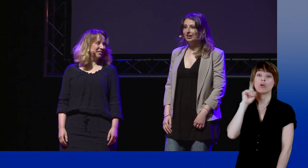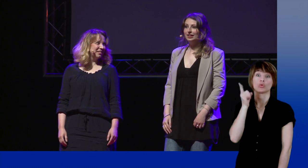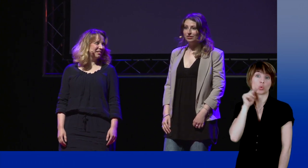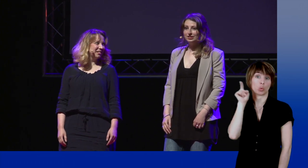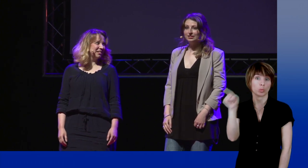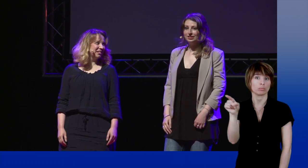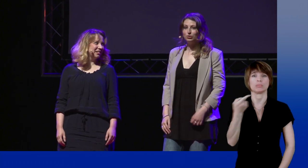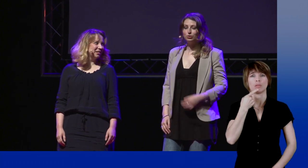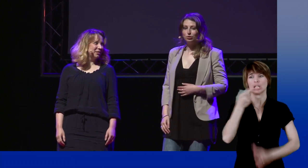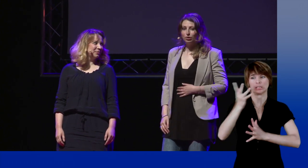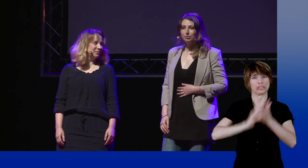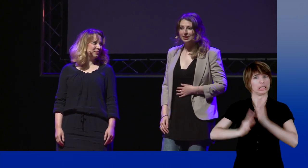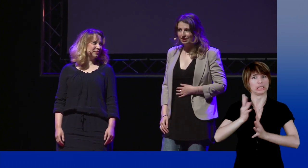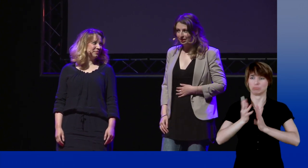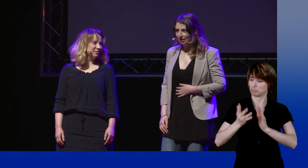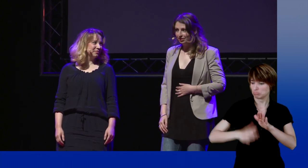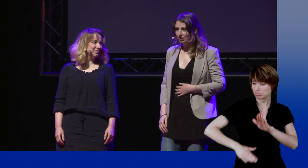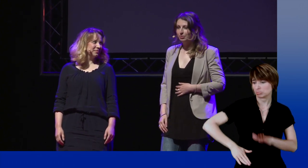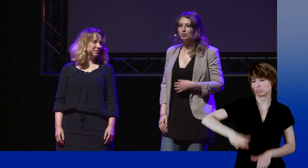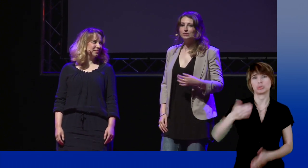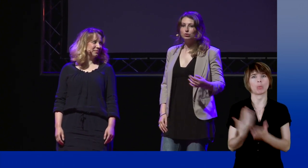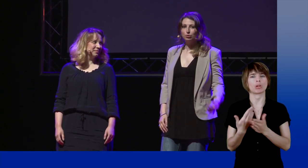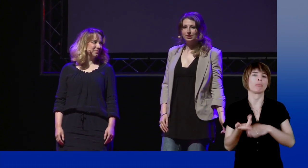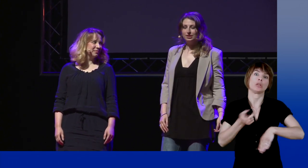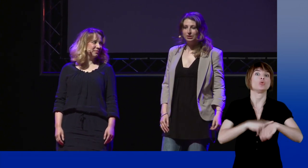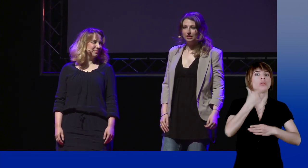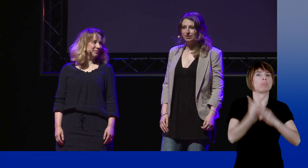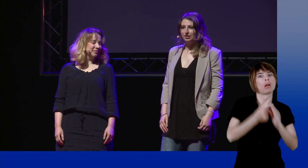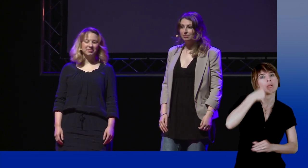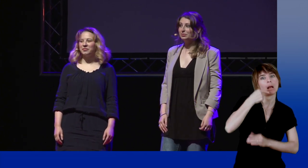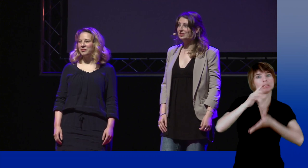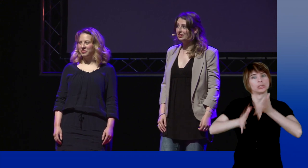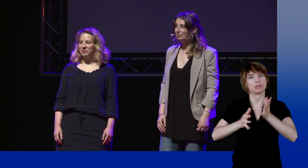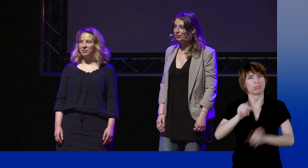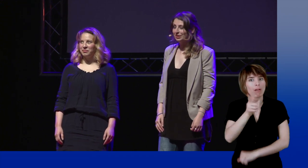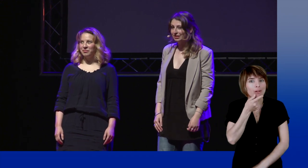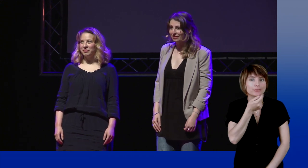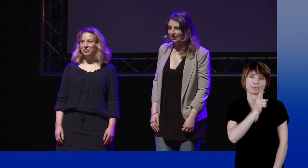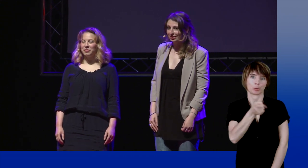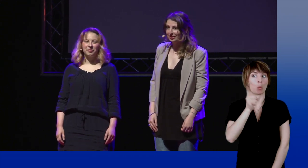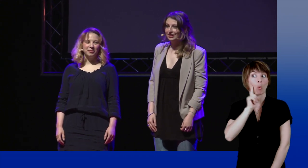So sign language is our mother tongue. But although it was not easy, we've always been bilingual.